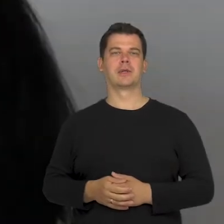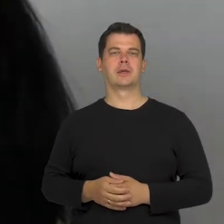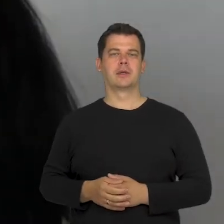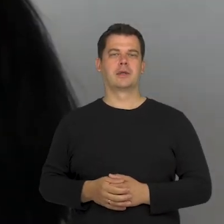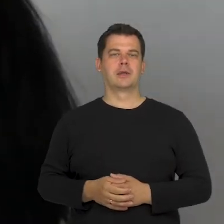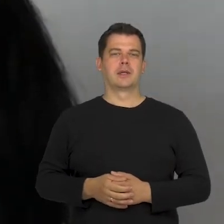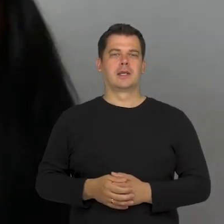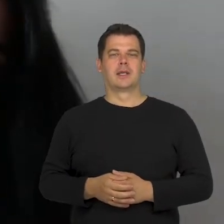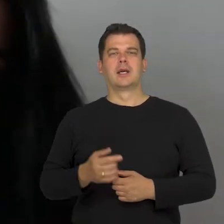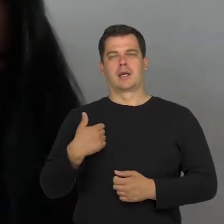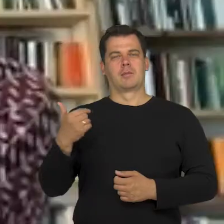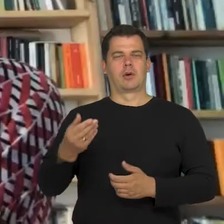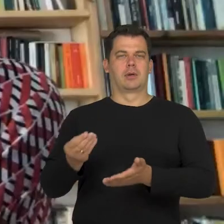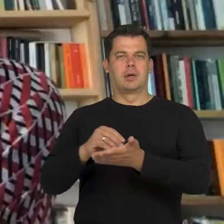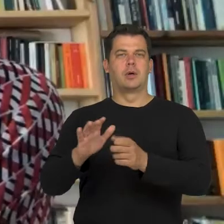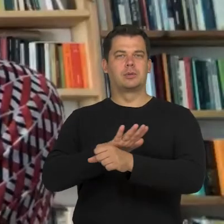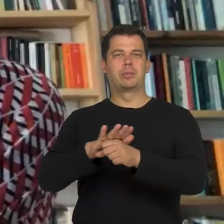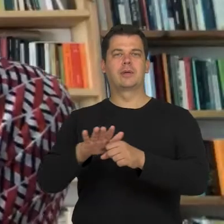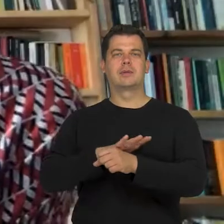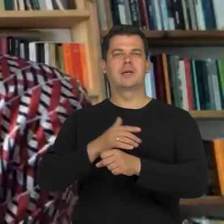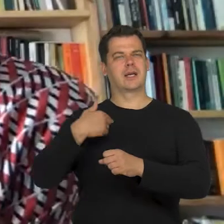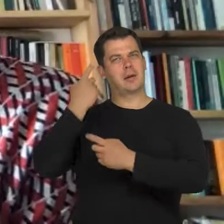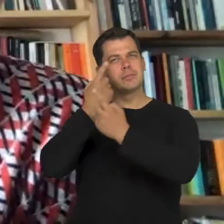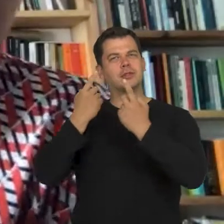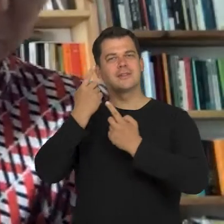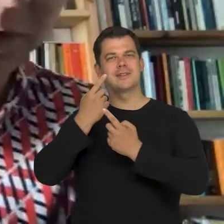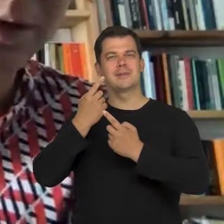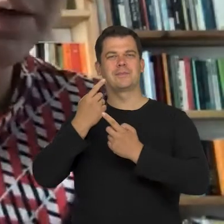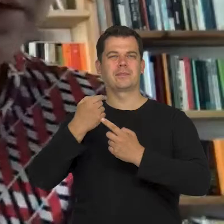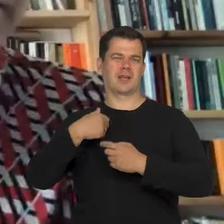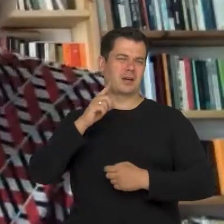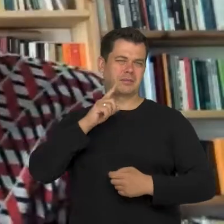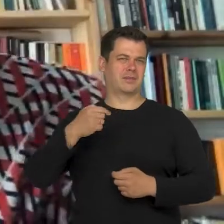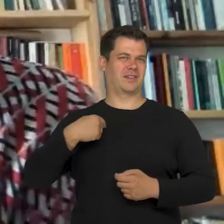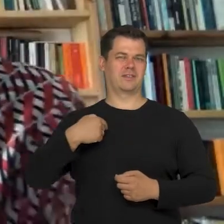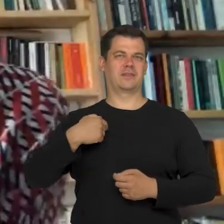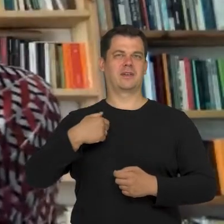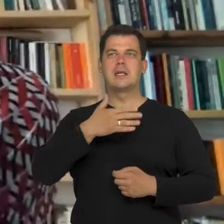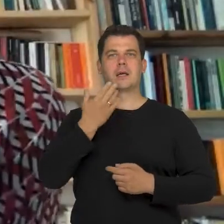I would add a few words, because I am thinking about it despite the fact that I don't form the theatre